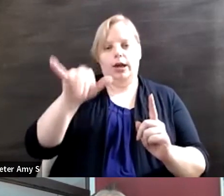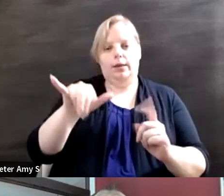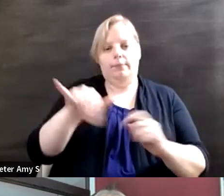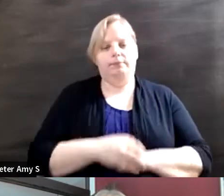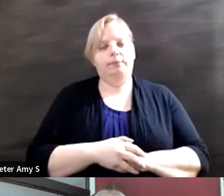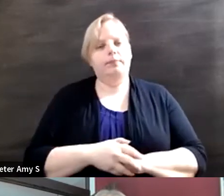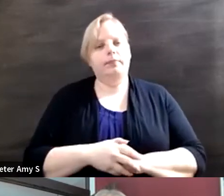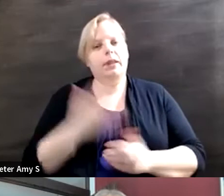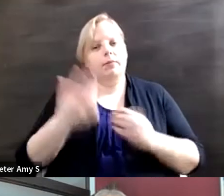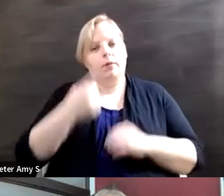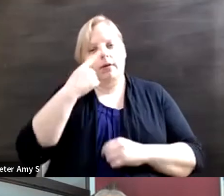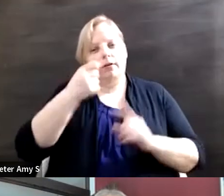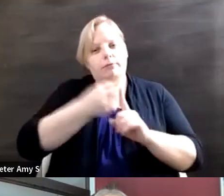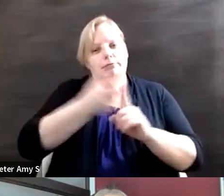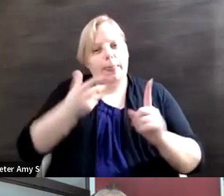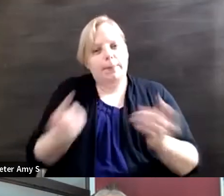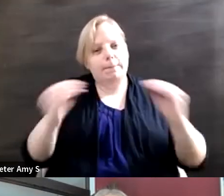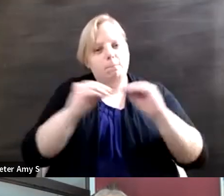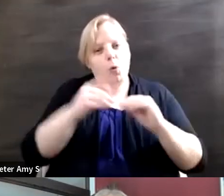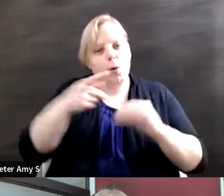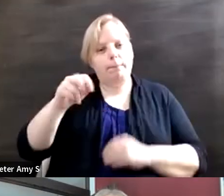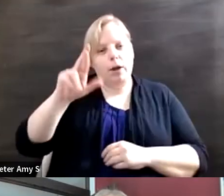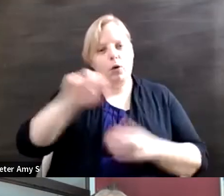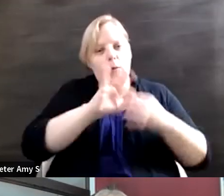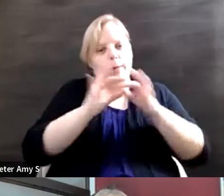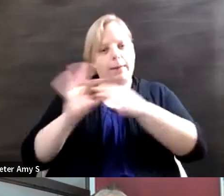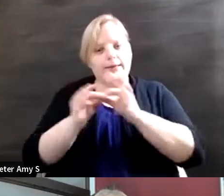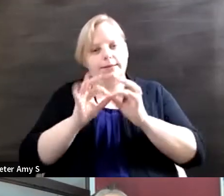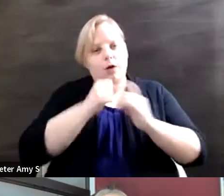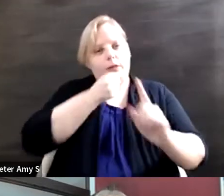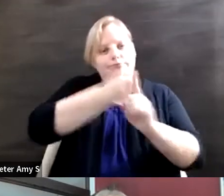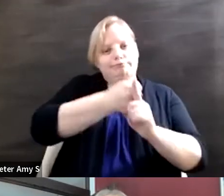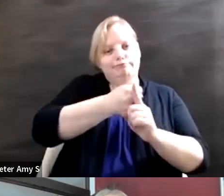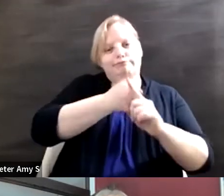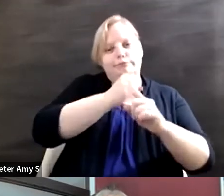more about the paralympics and its impact on infrastructure and communities and specifically